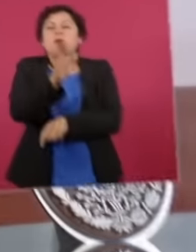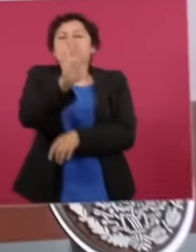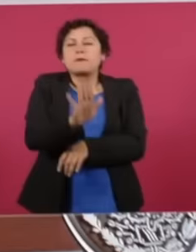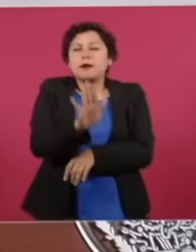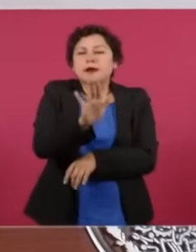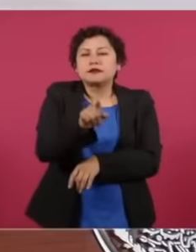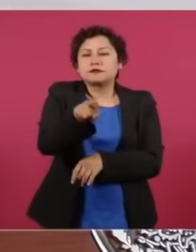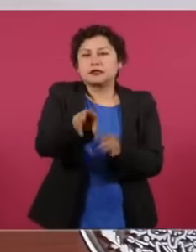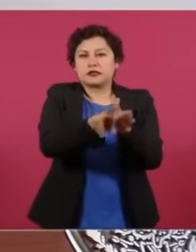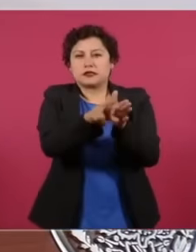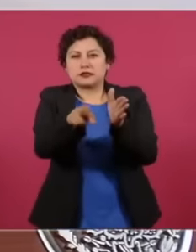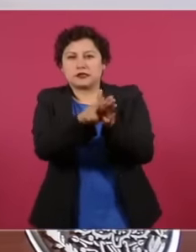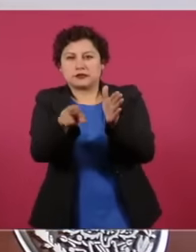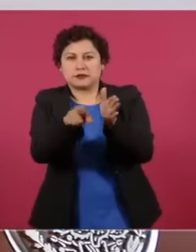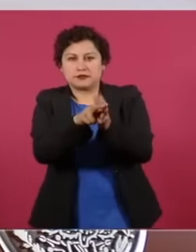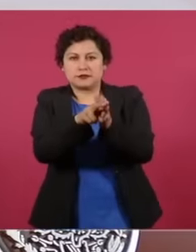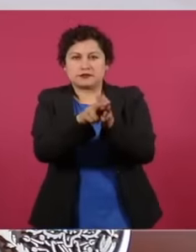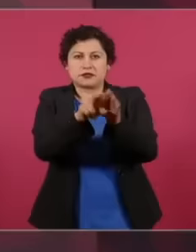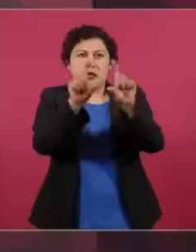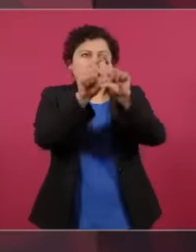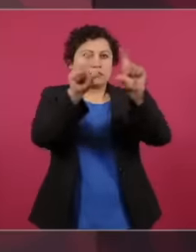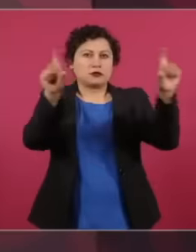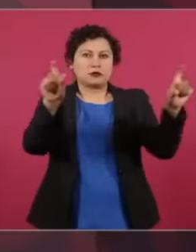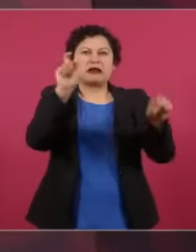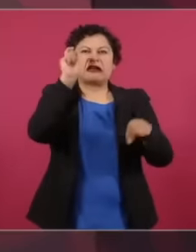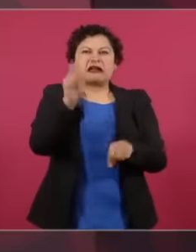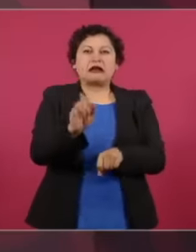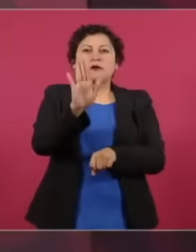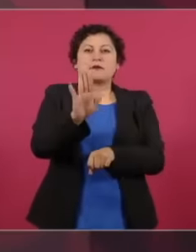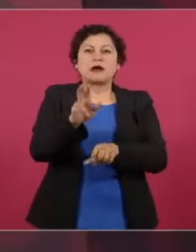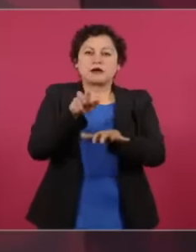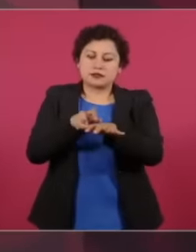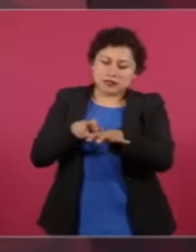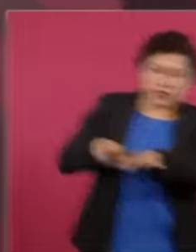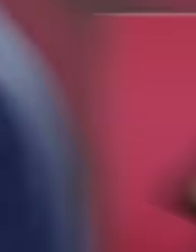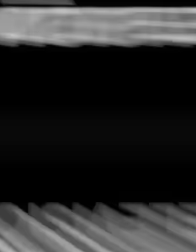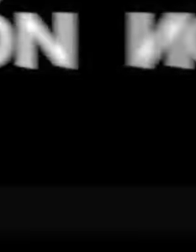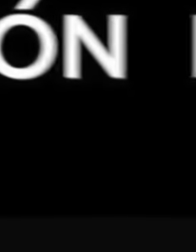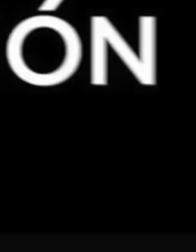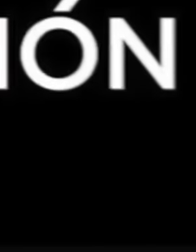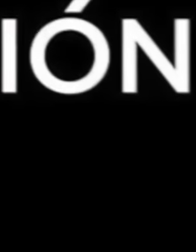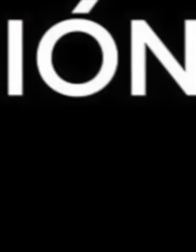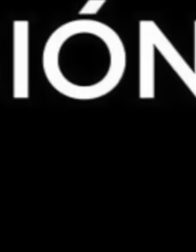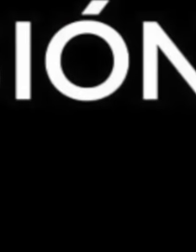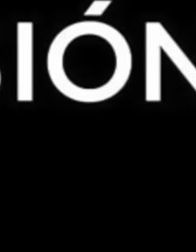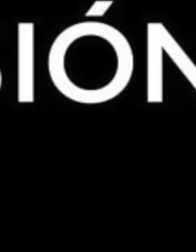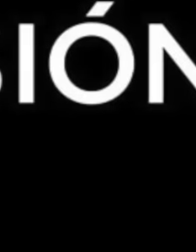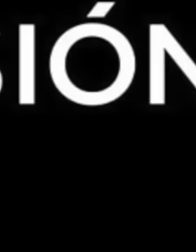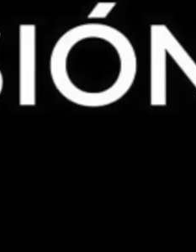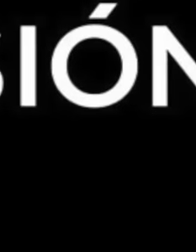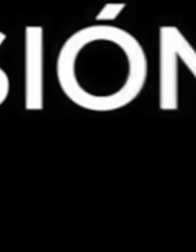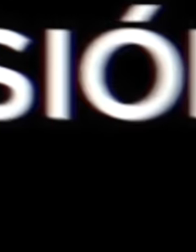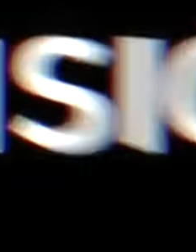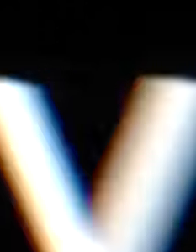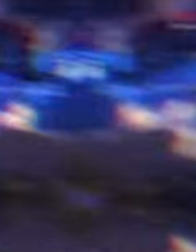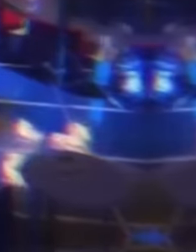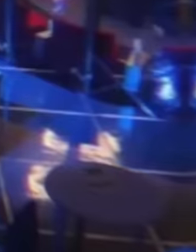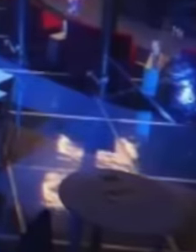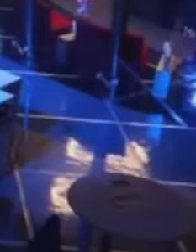press conference President López Obrador exposes it and announces that the media such as Imagen TV Latinus